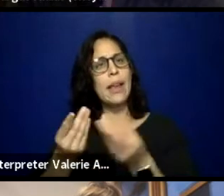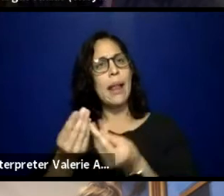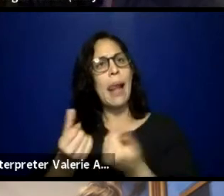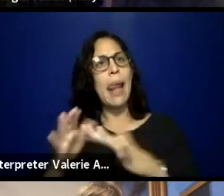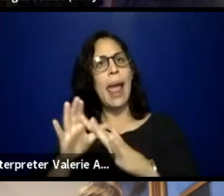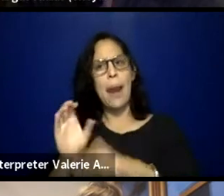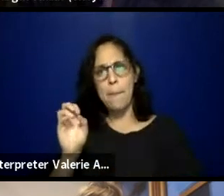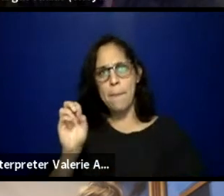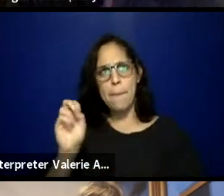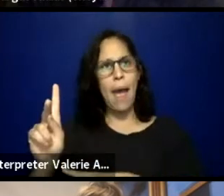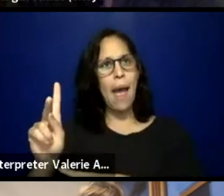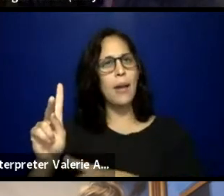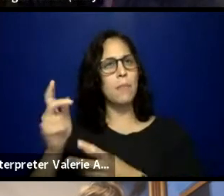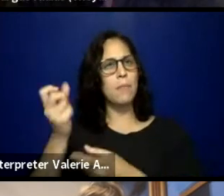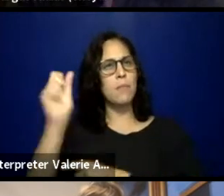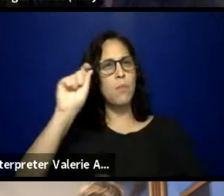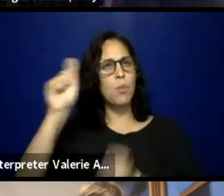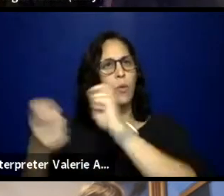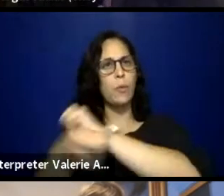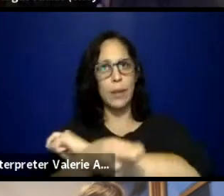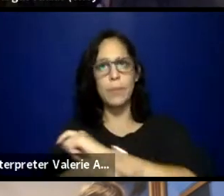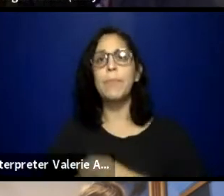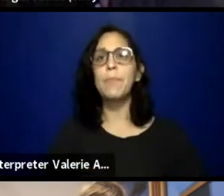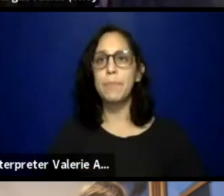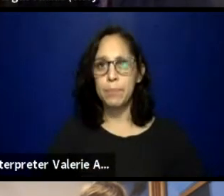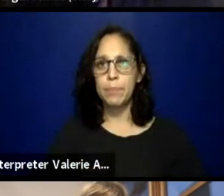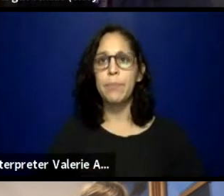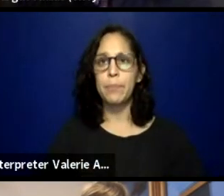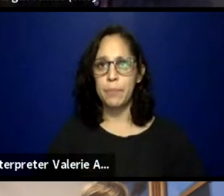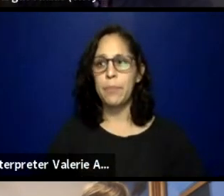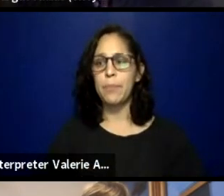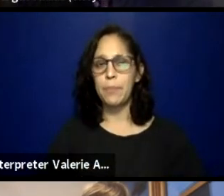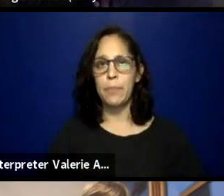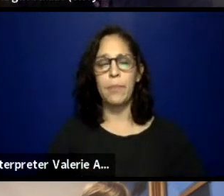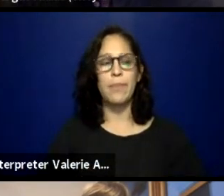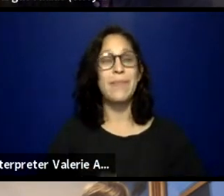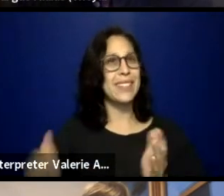So I am so happy again to be here, and I would love